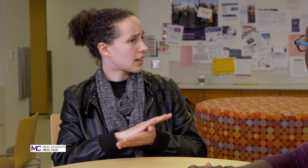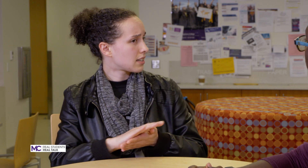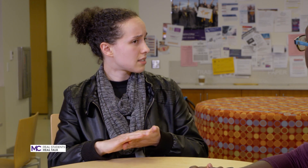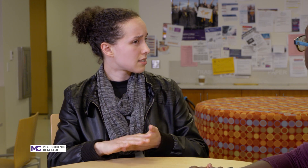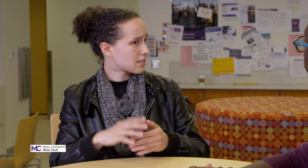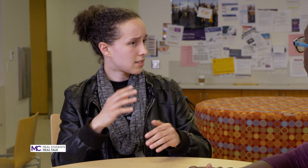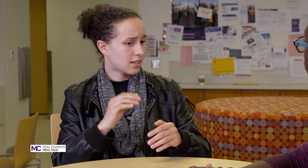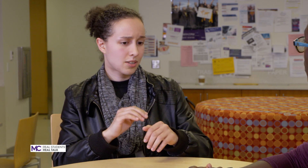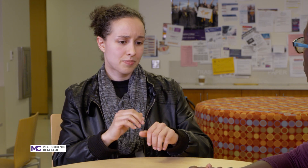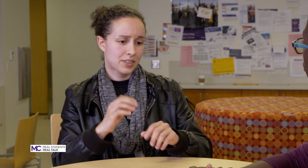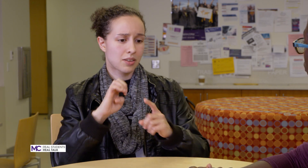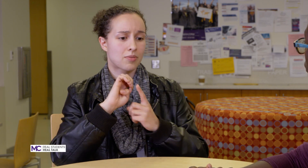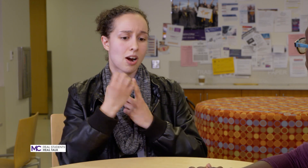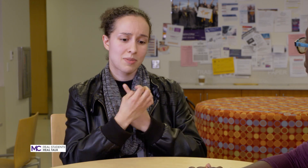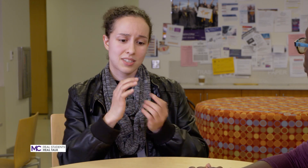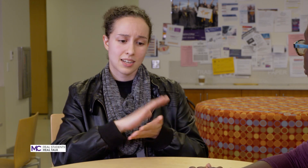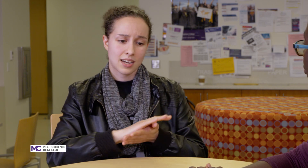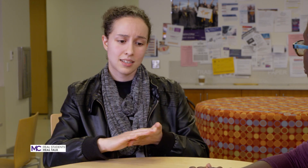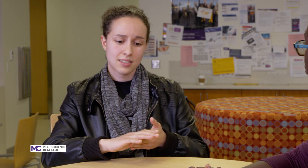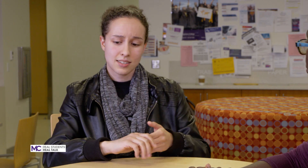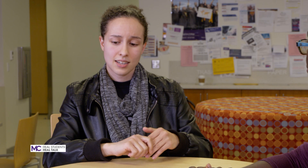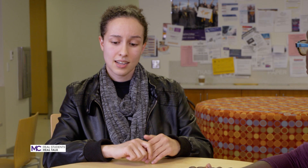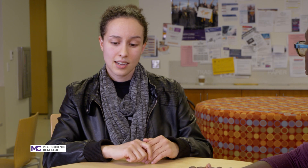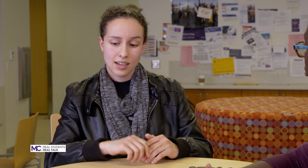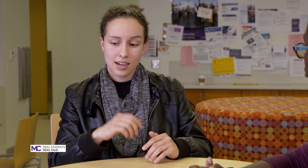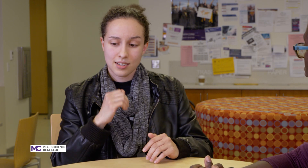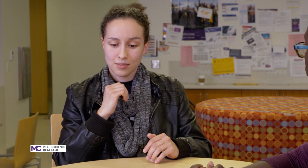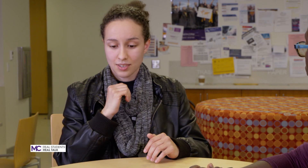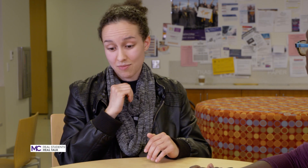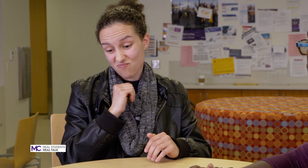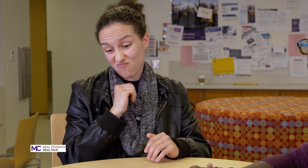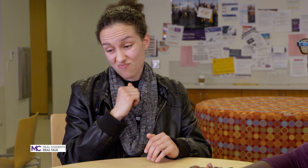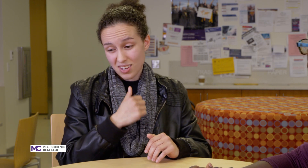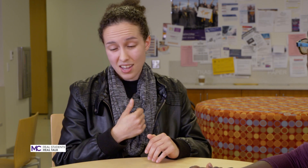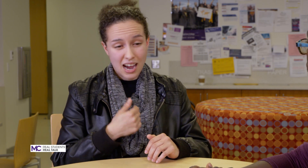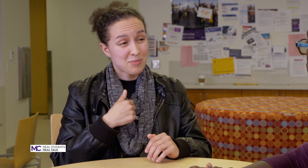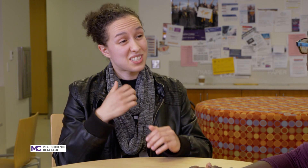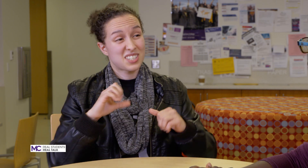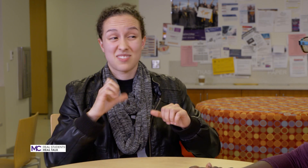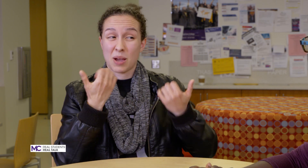nice the environment is nice I I'm I'm